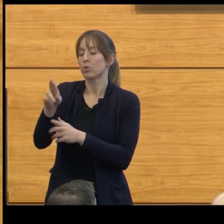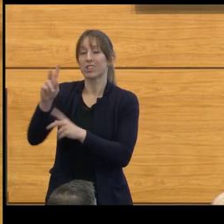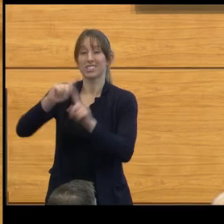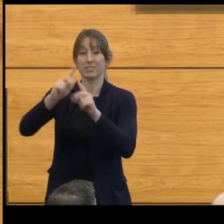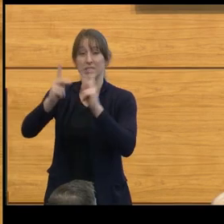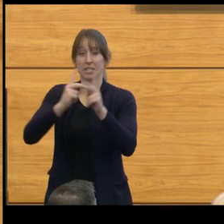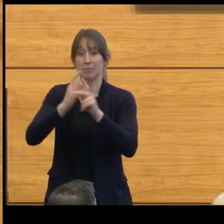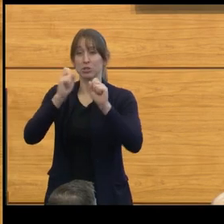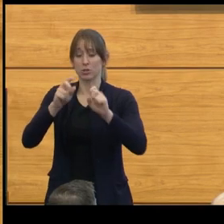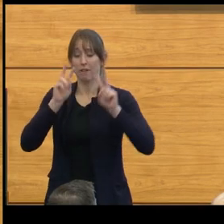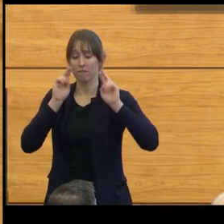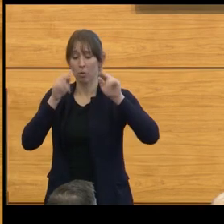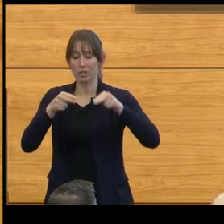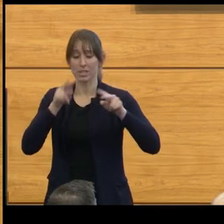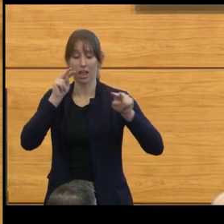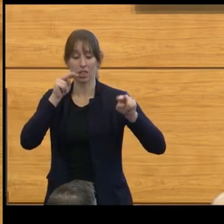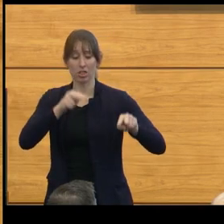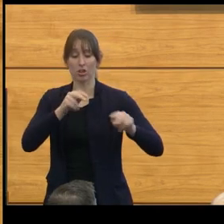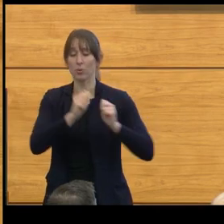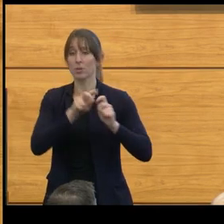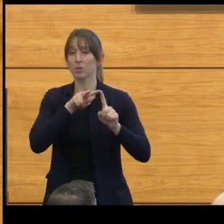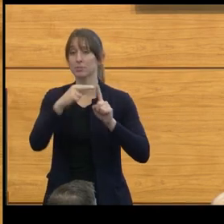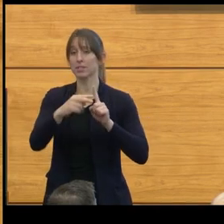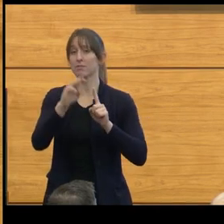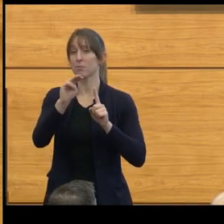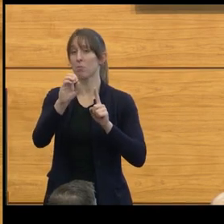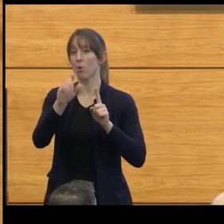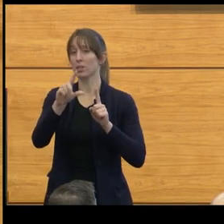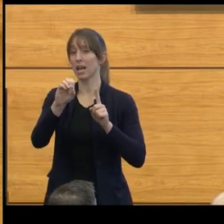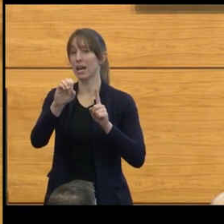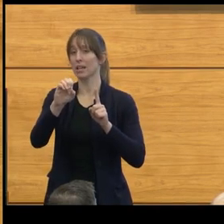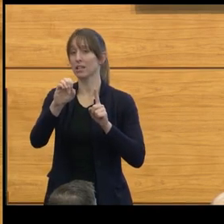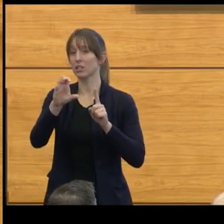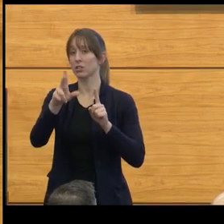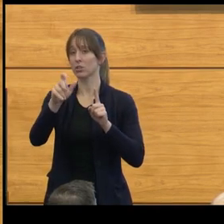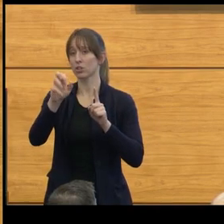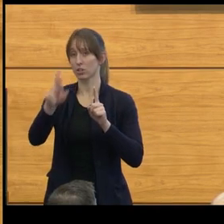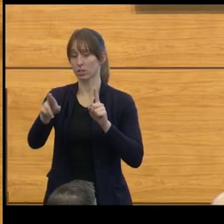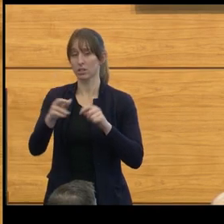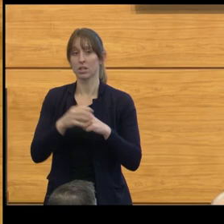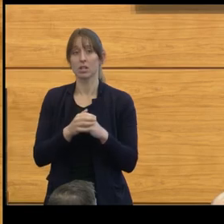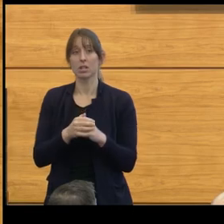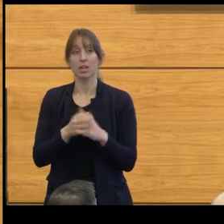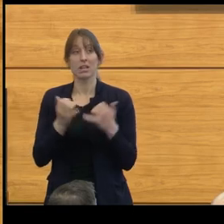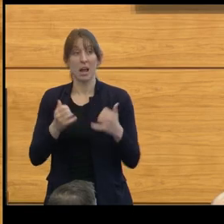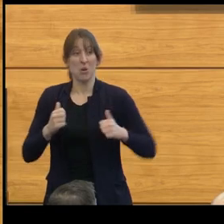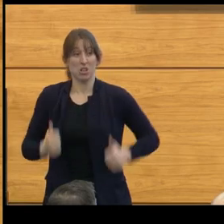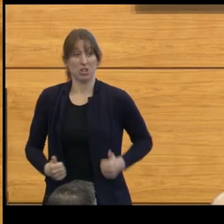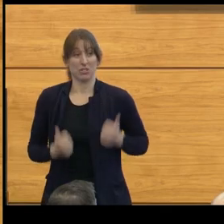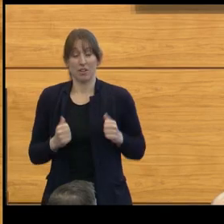This new classification also represented some important problems for us, because the survivability of tumors